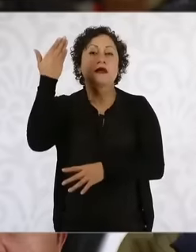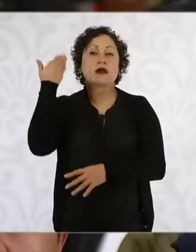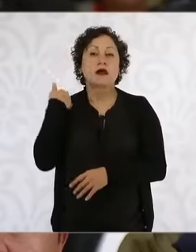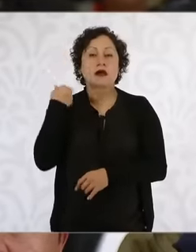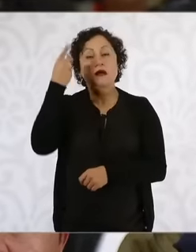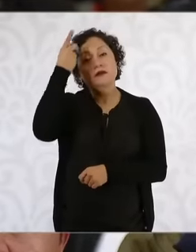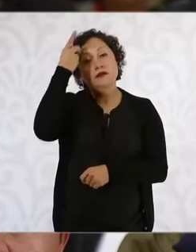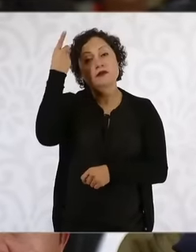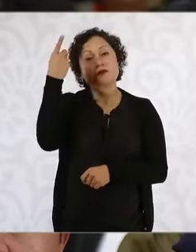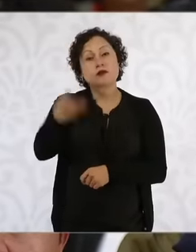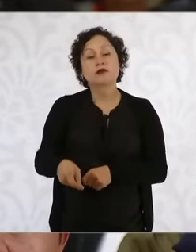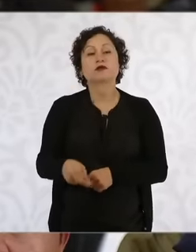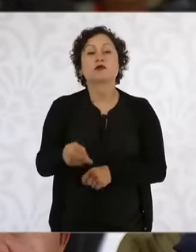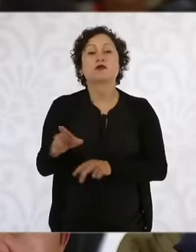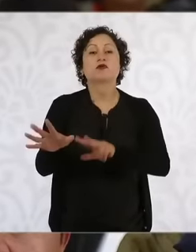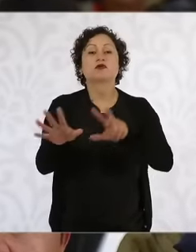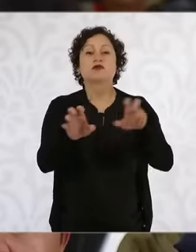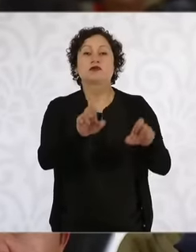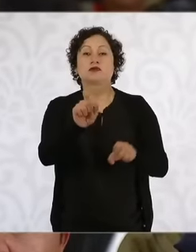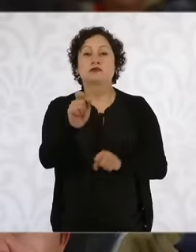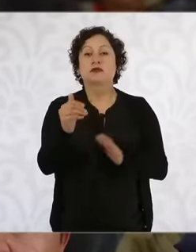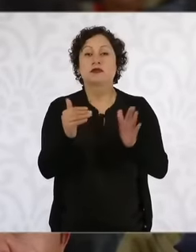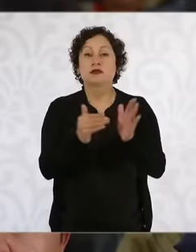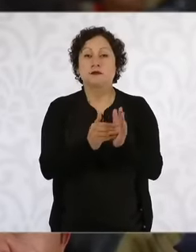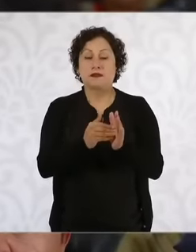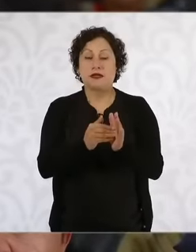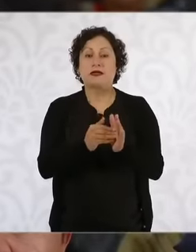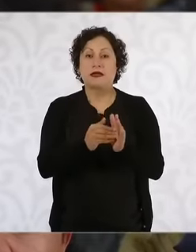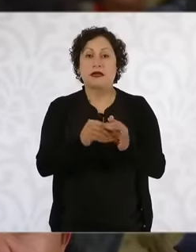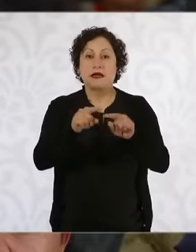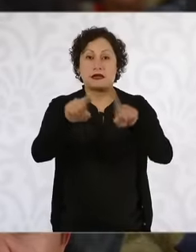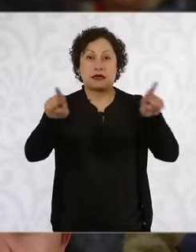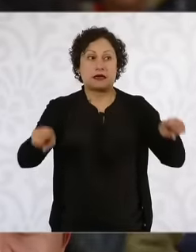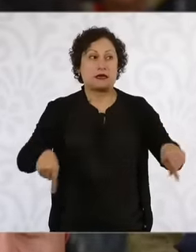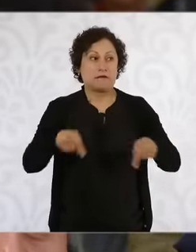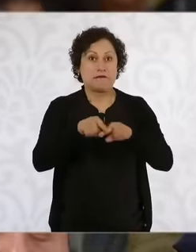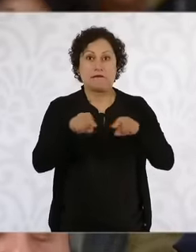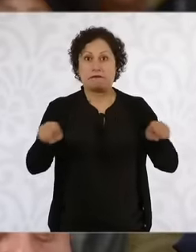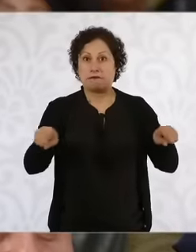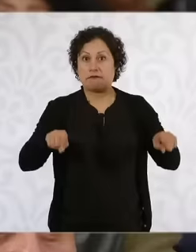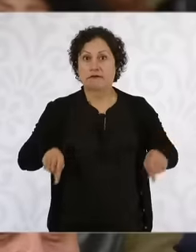square meters here in Mexico City for more than 100 years, but over the years